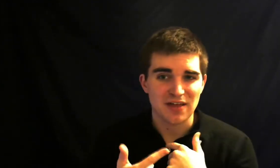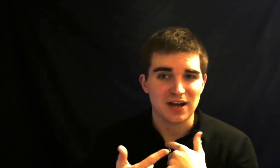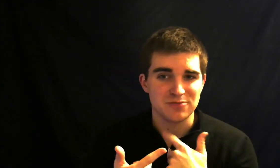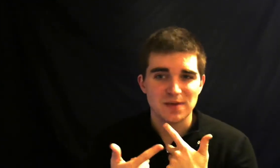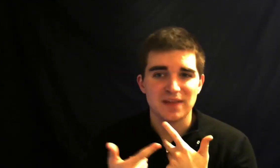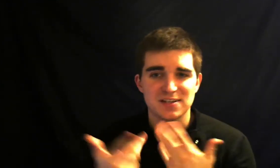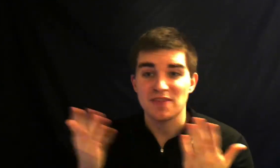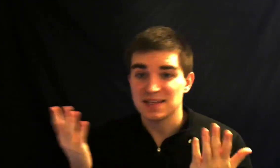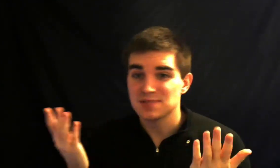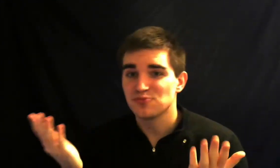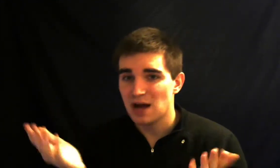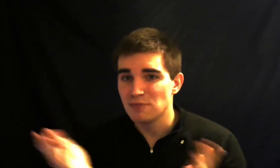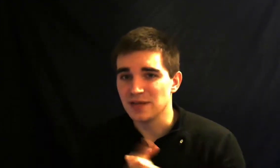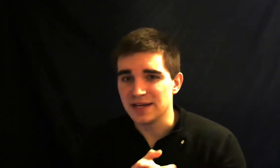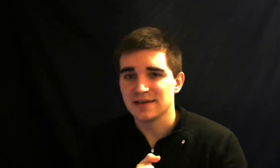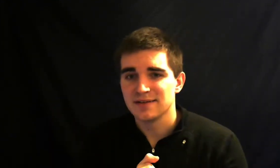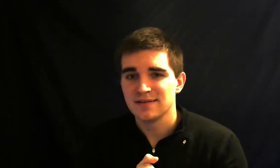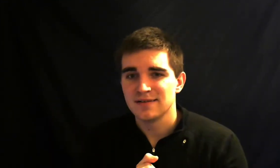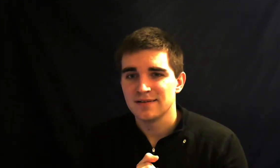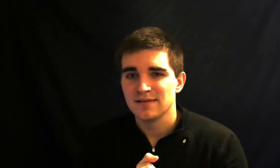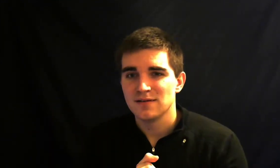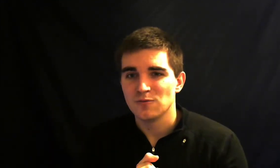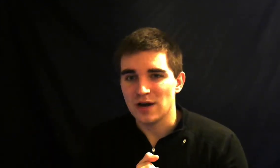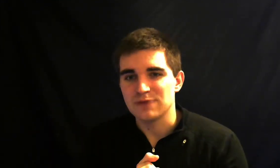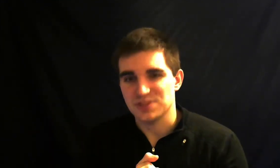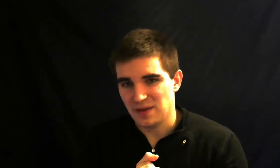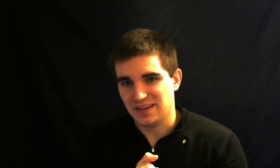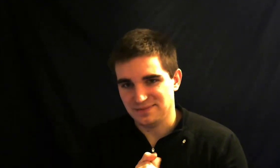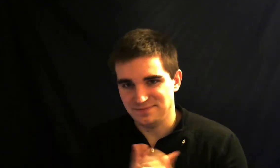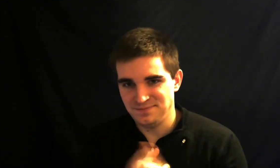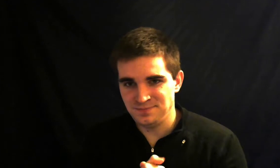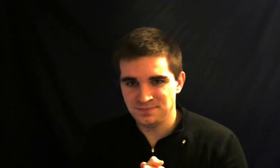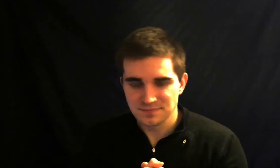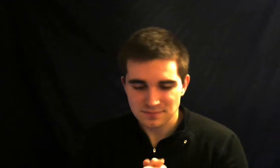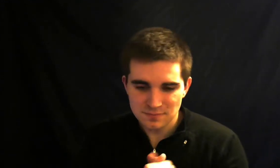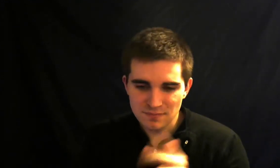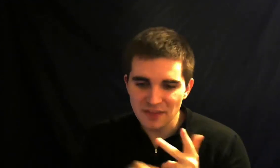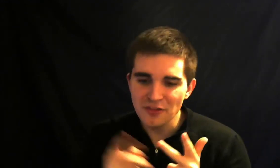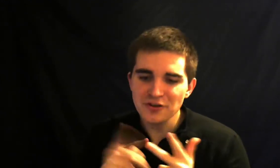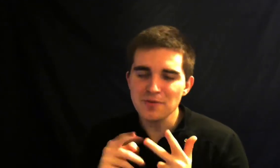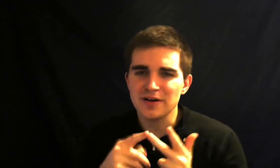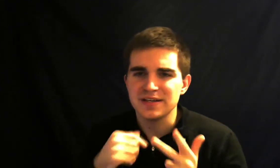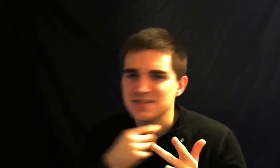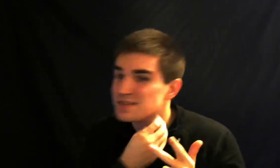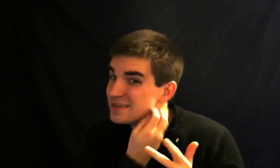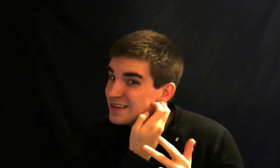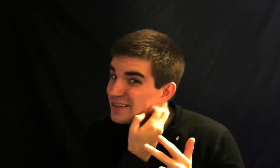he was spelling so that's probably what he was spelling the third part is there